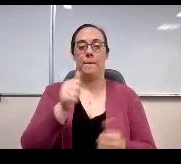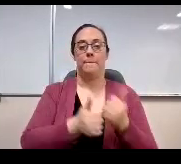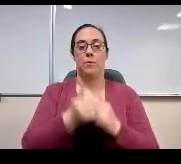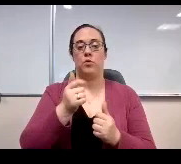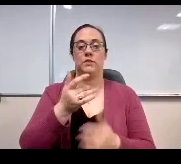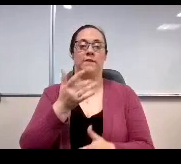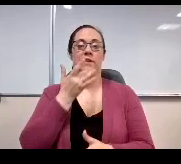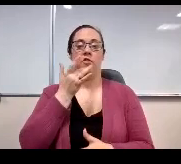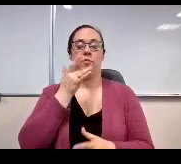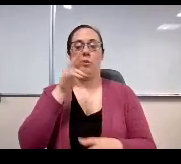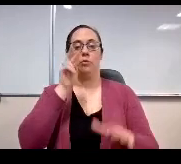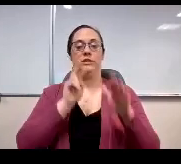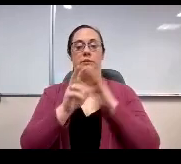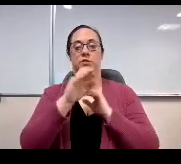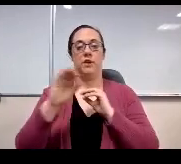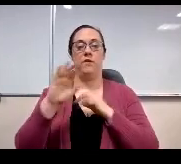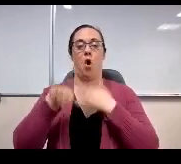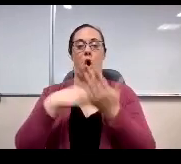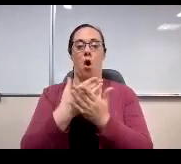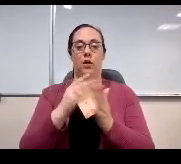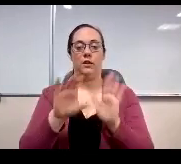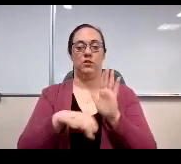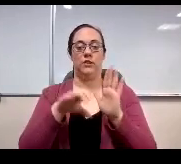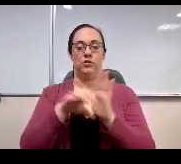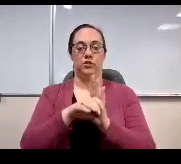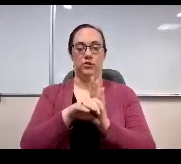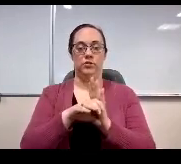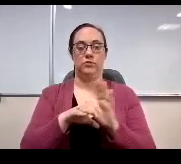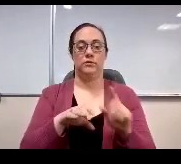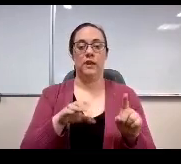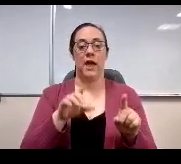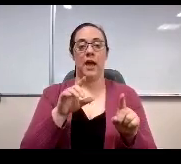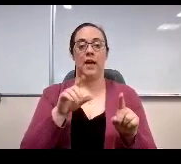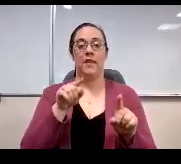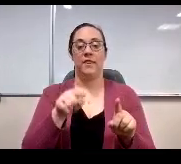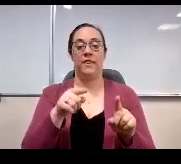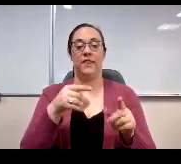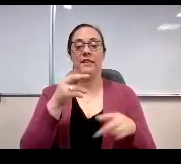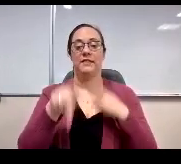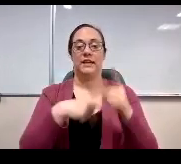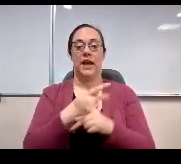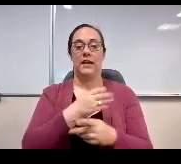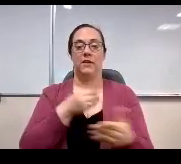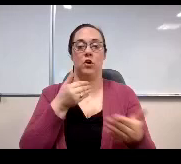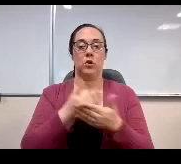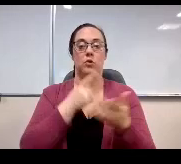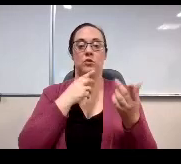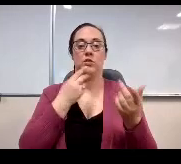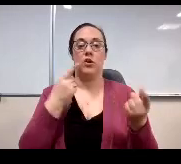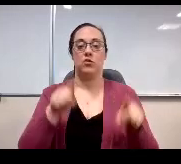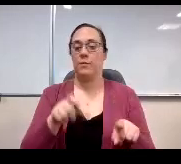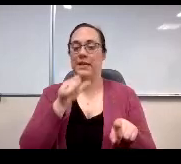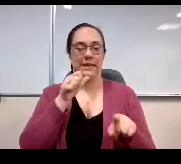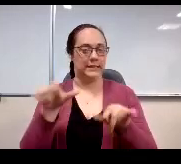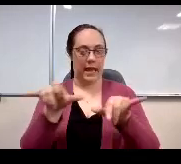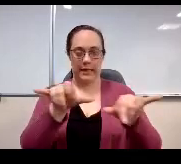favorable perceptions of any other trait. Among all respondents, this type of close agreement is definitely not consistent across all traits.